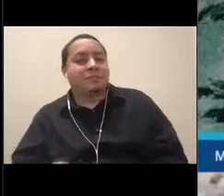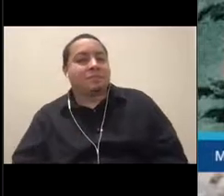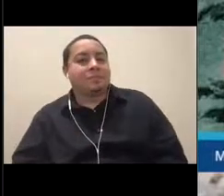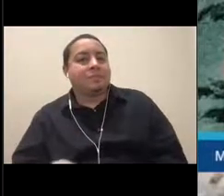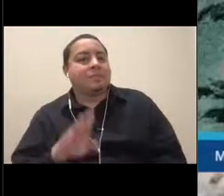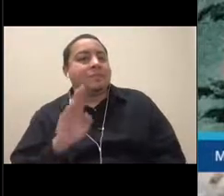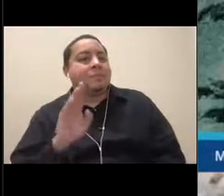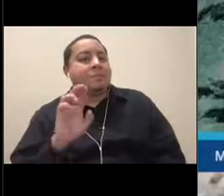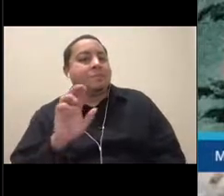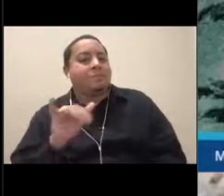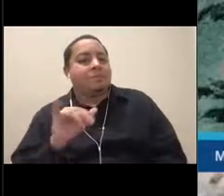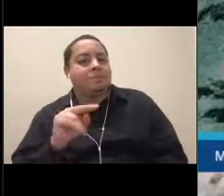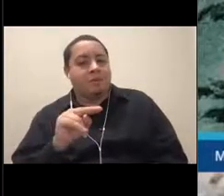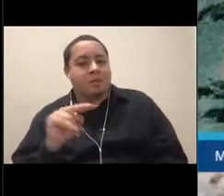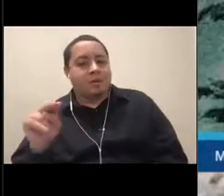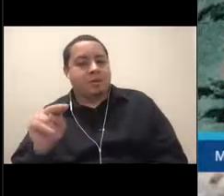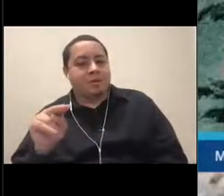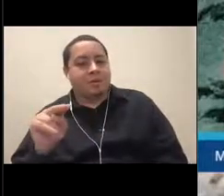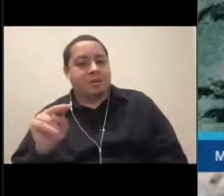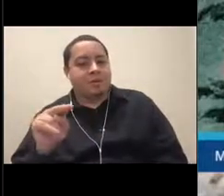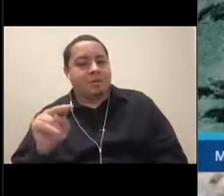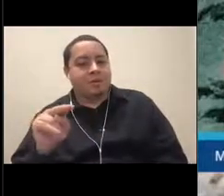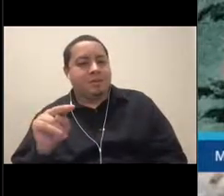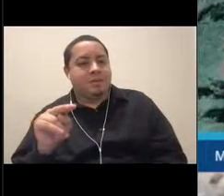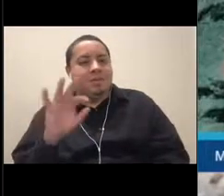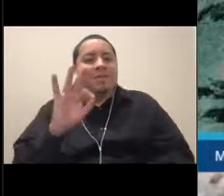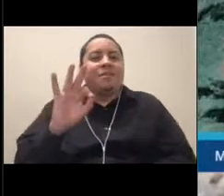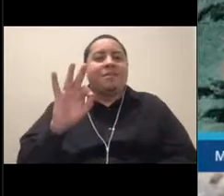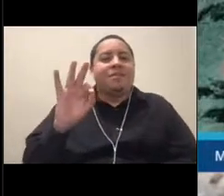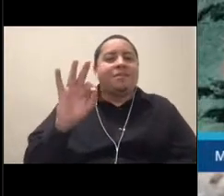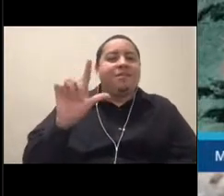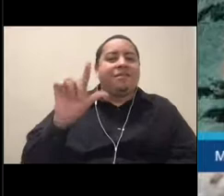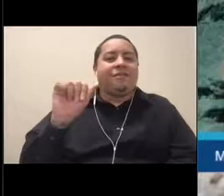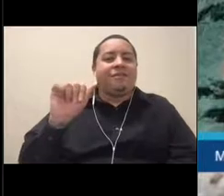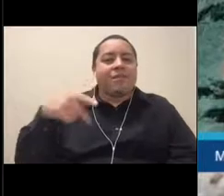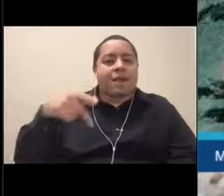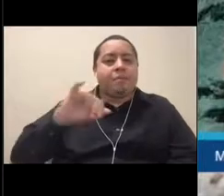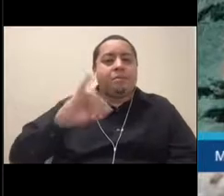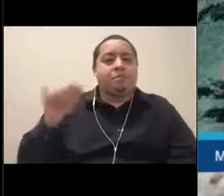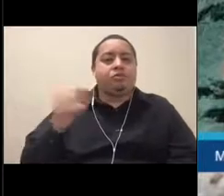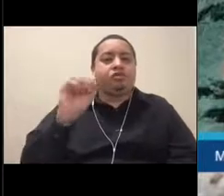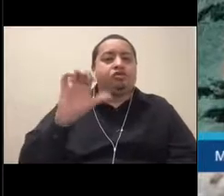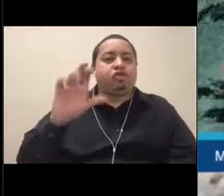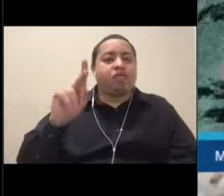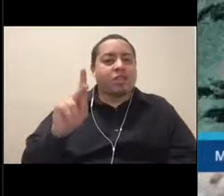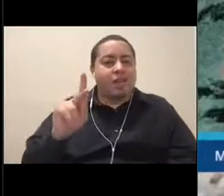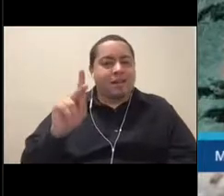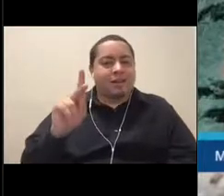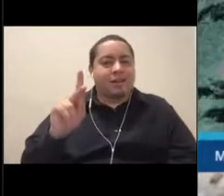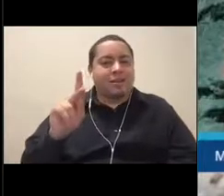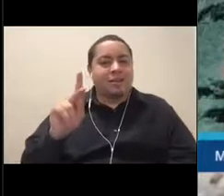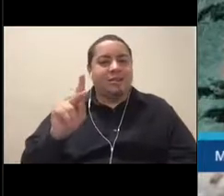"The flapjack octopus is really cute." Local celebrity. That's right.